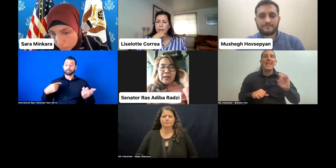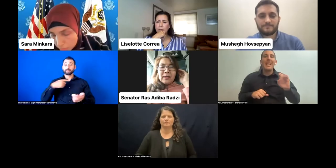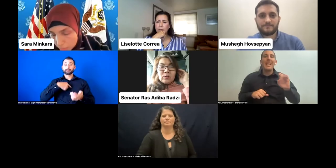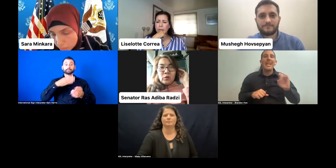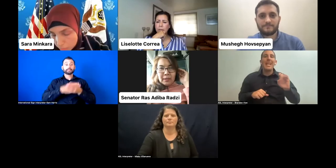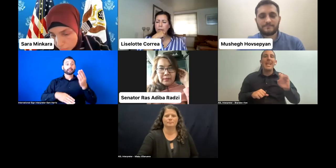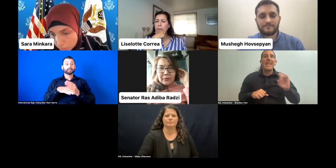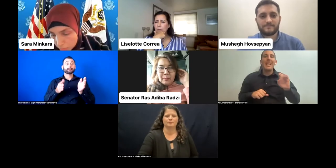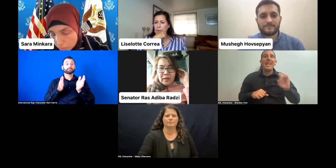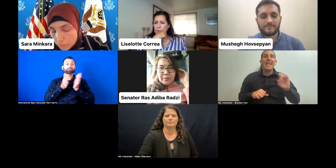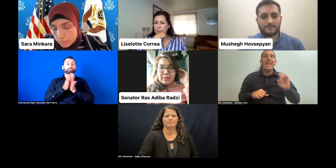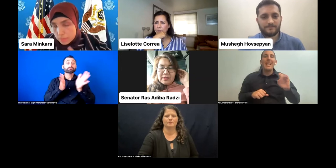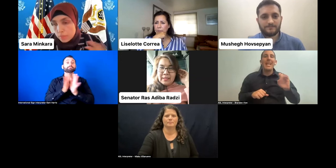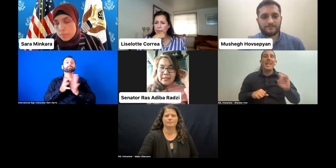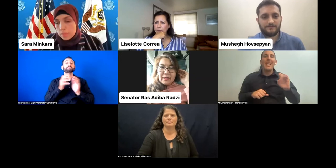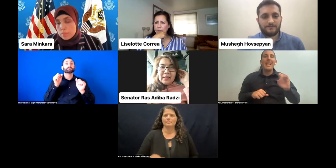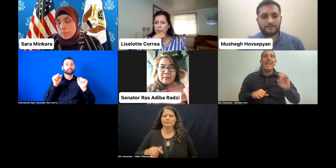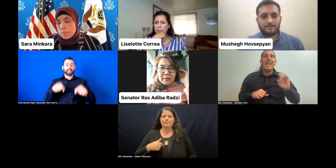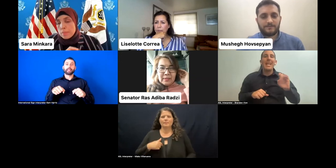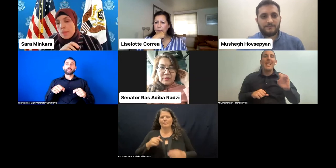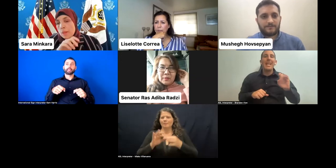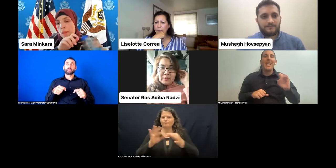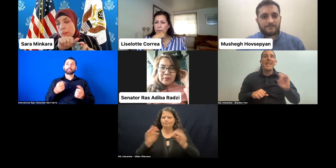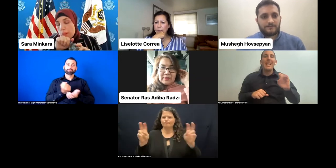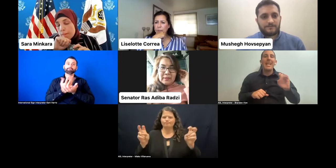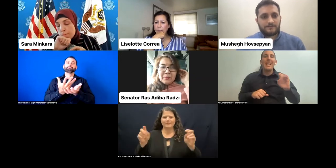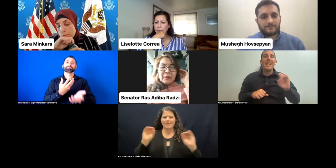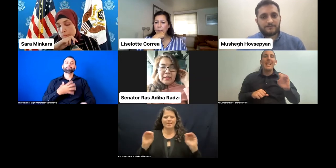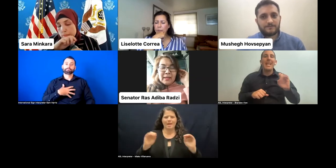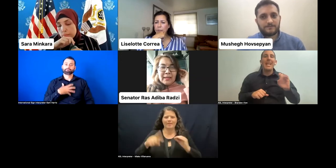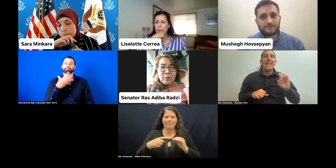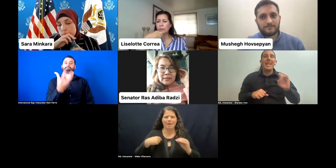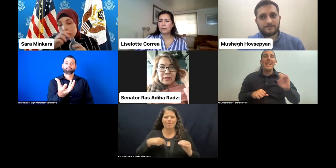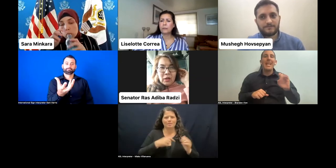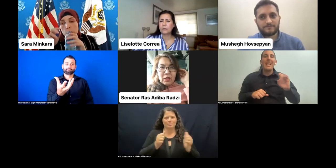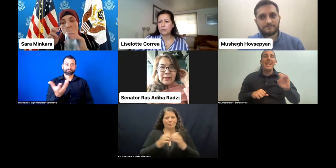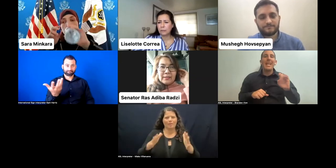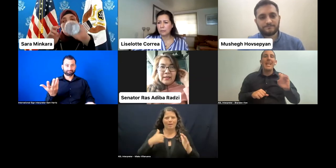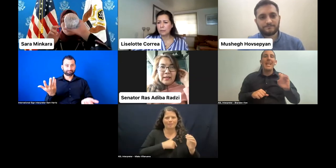as a woman in parliament, second as a person with disability. But as I went along, as I--